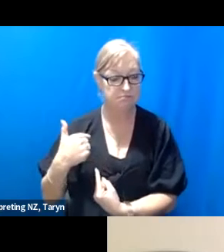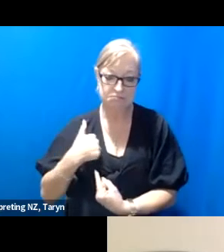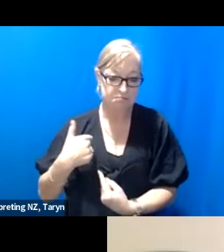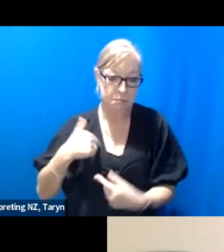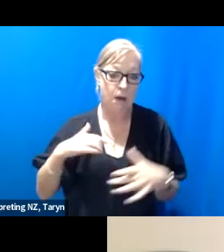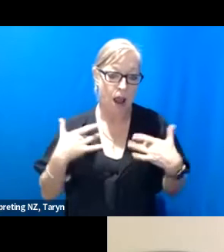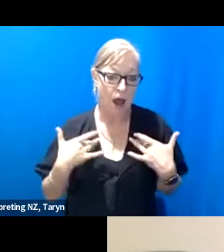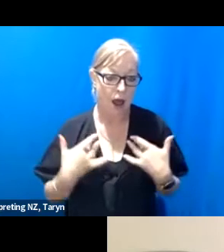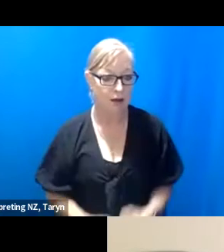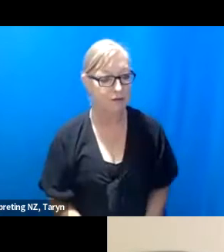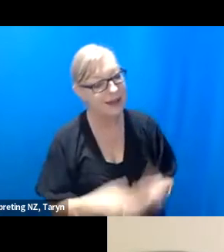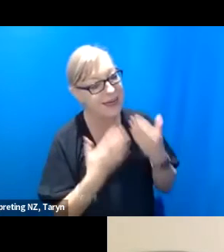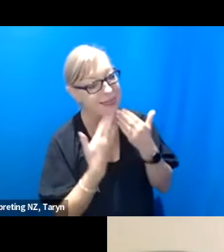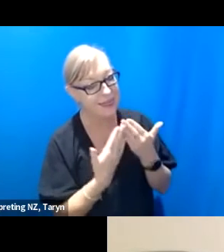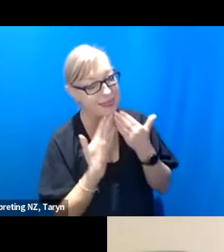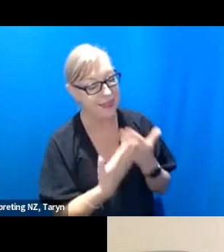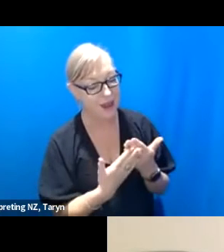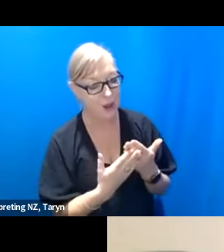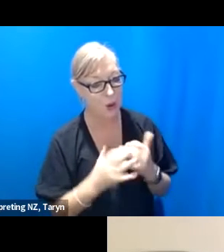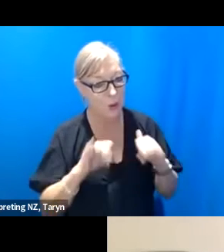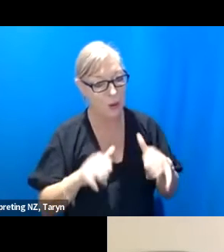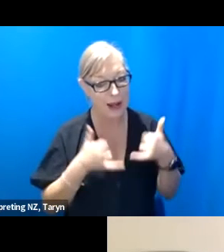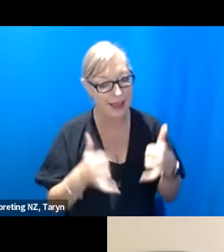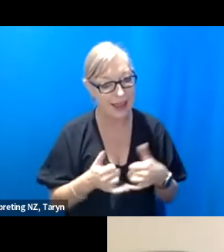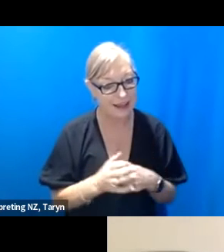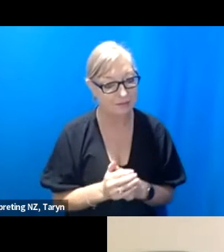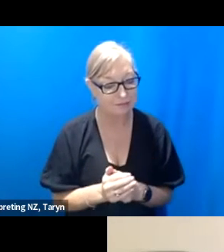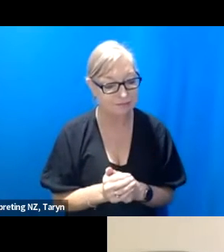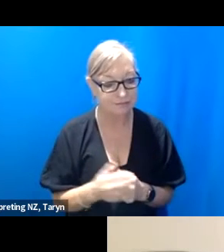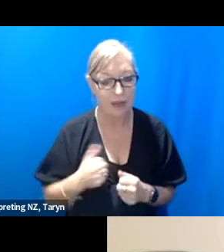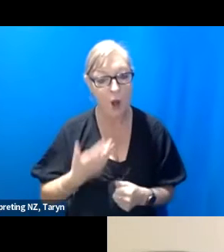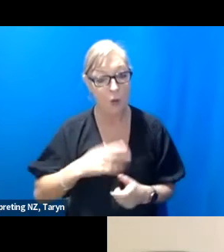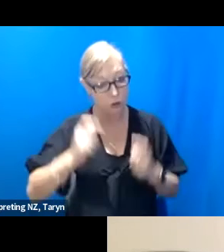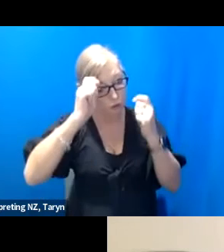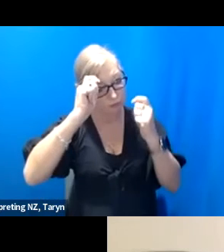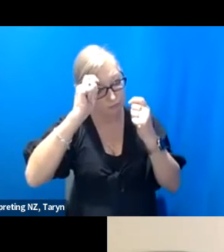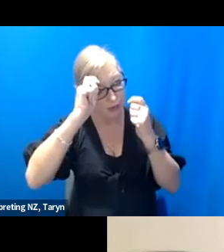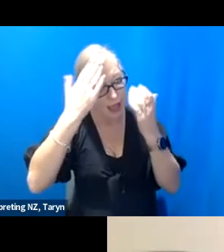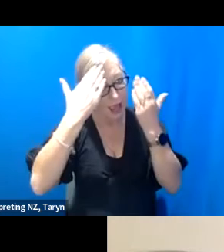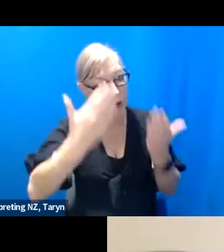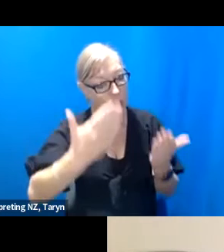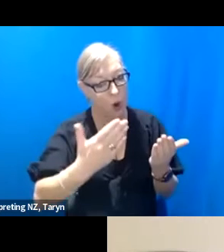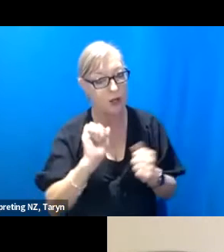Yeah, thank you Claire. And I just would like to acknowledge your time and care,